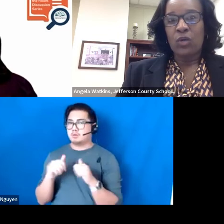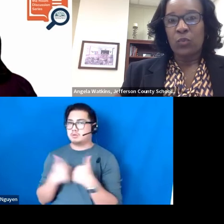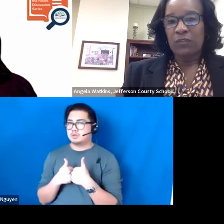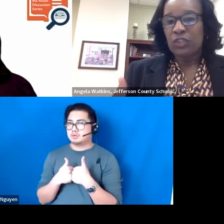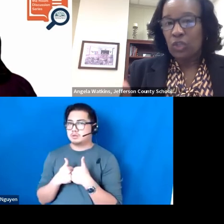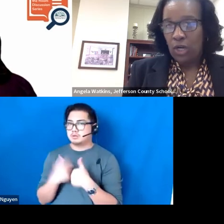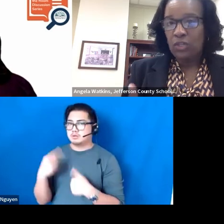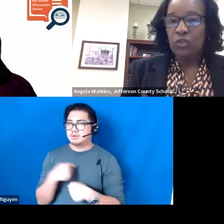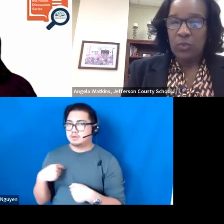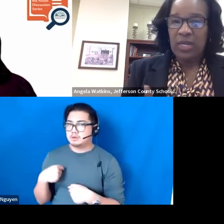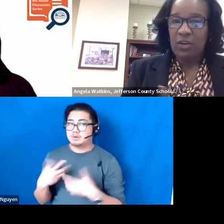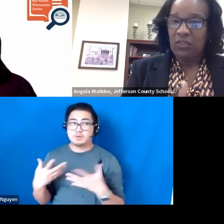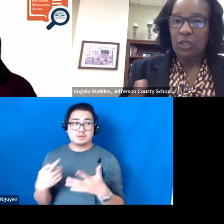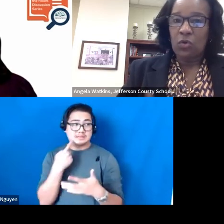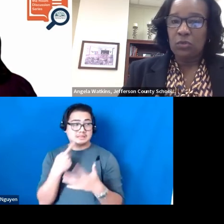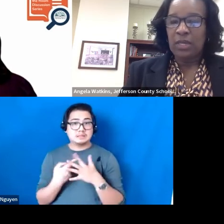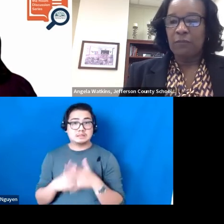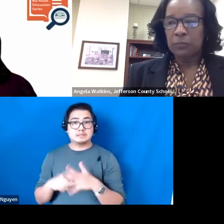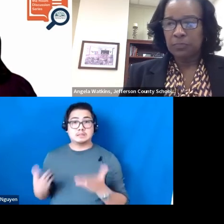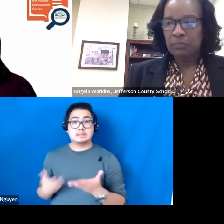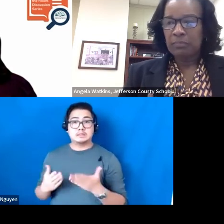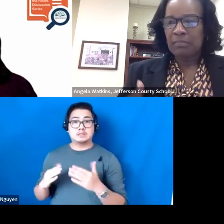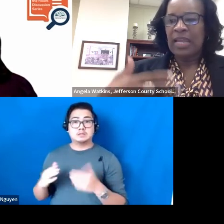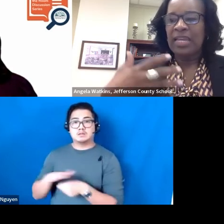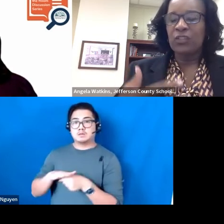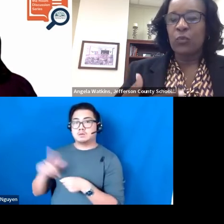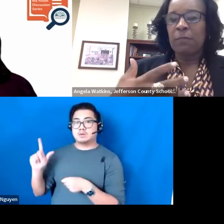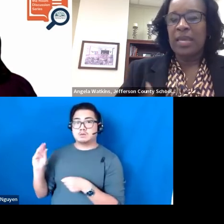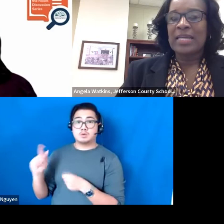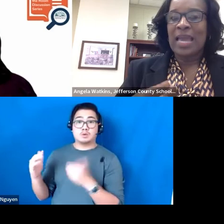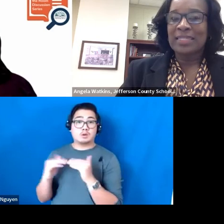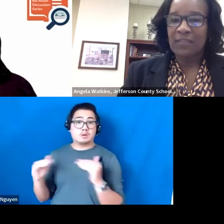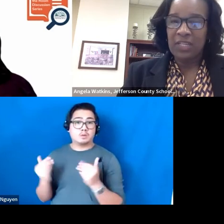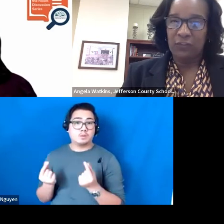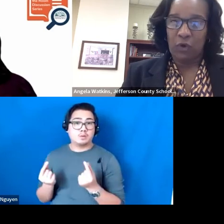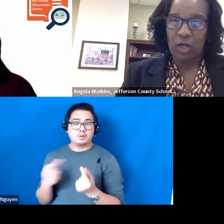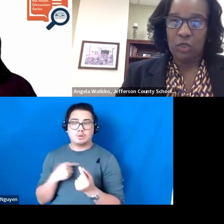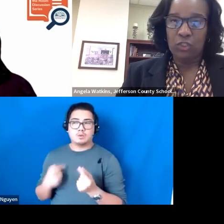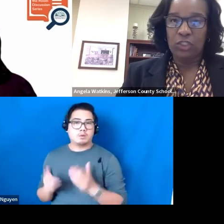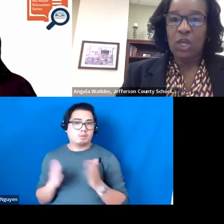What we have started doing at the local level is we plan activities for coaches.